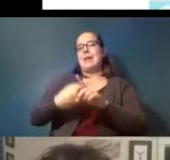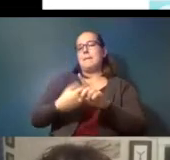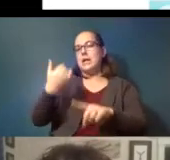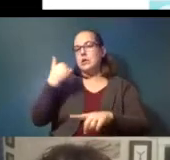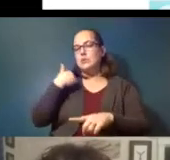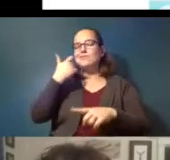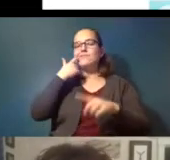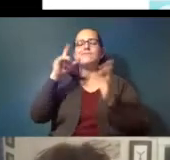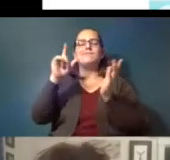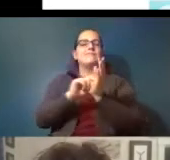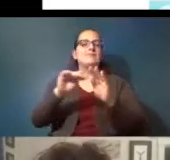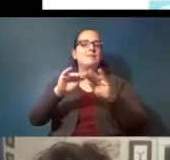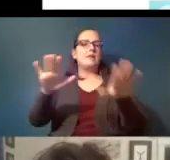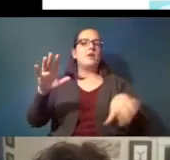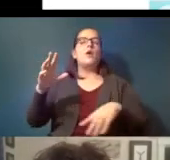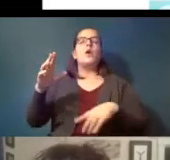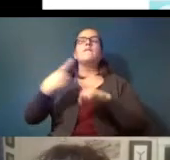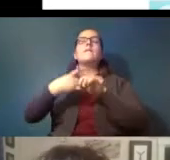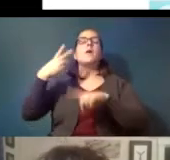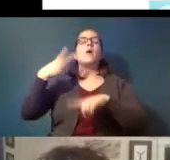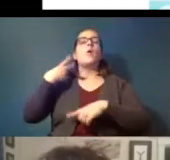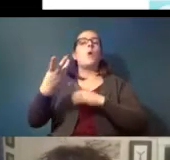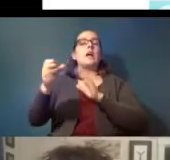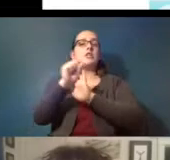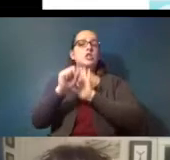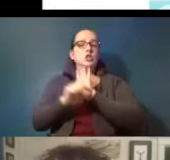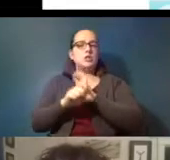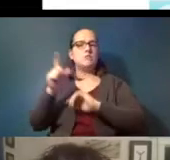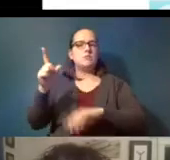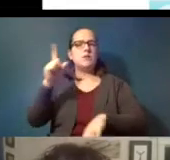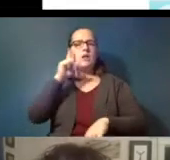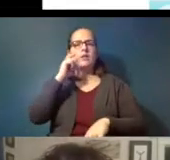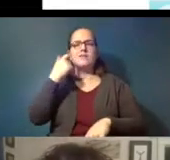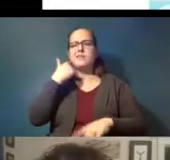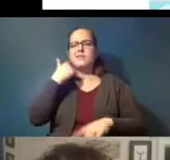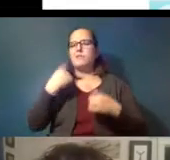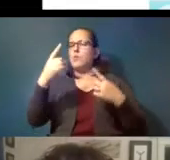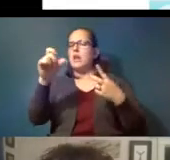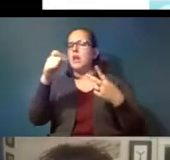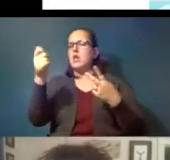of washington state um and i think there was one other university that was collaborating